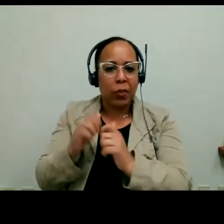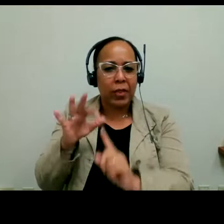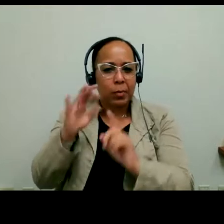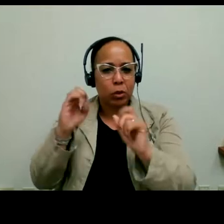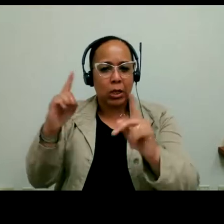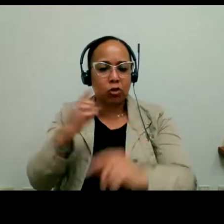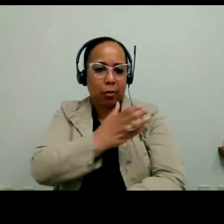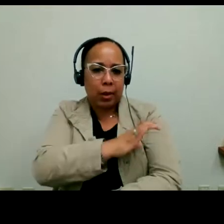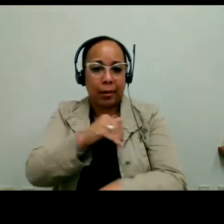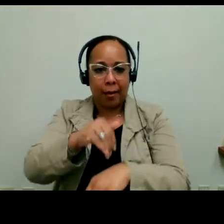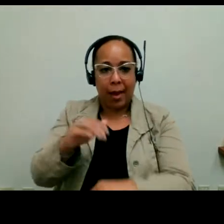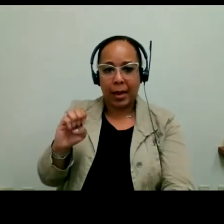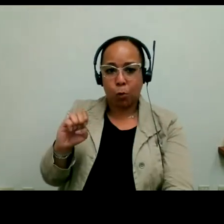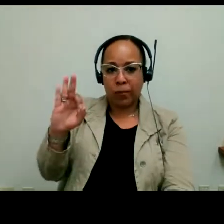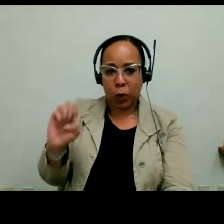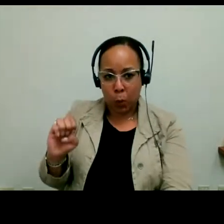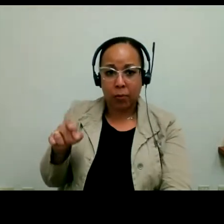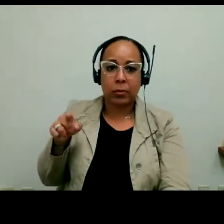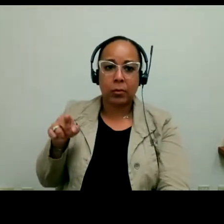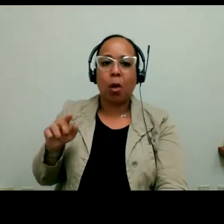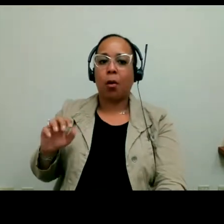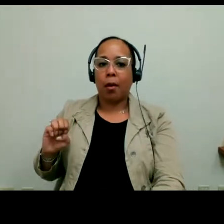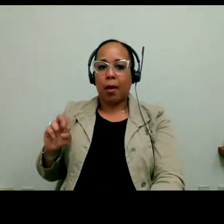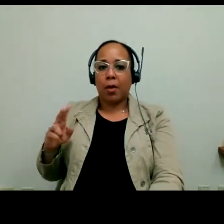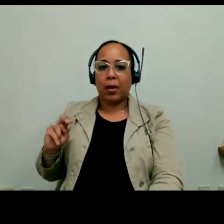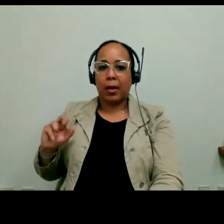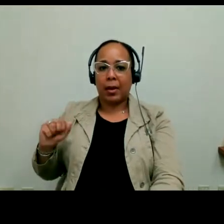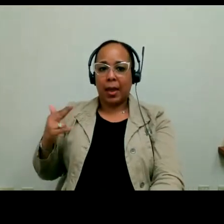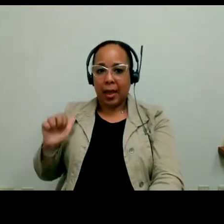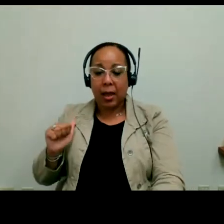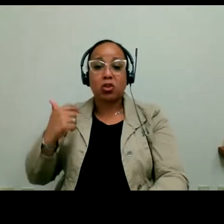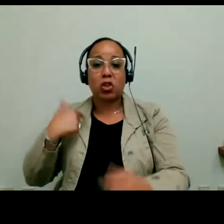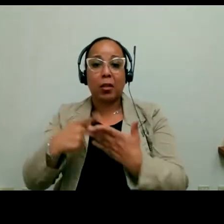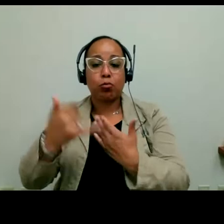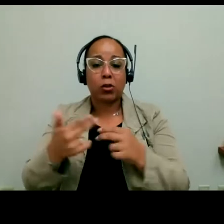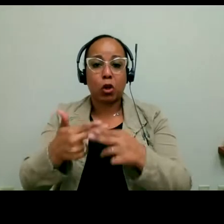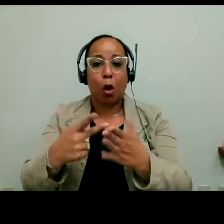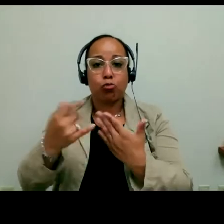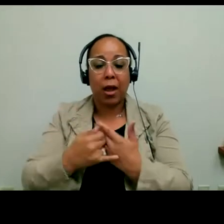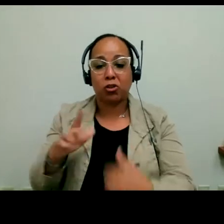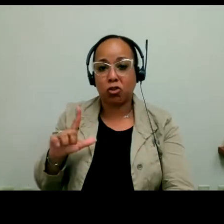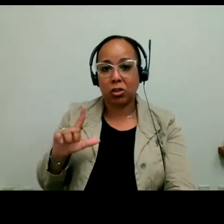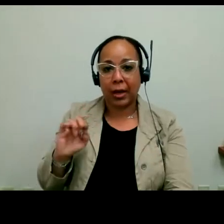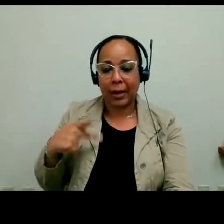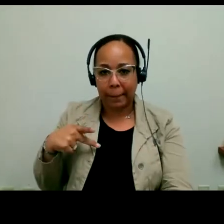Equality. And she has a project called "project leap" that focuses on early childhood special education services. She will be explaining the project's